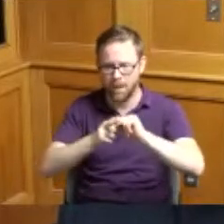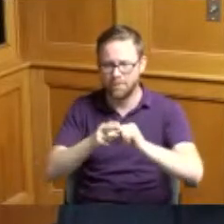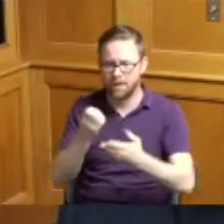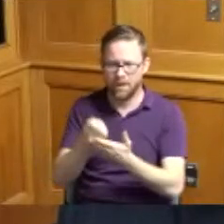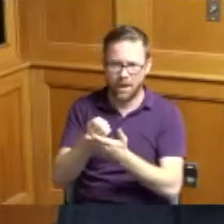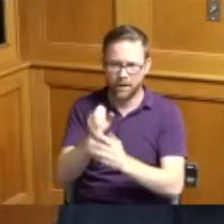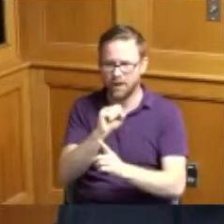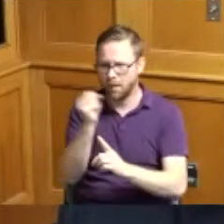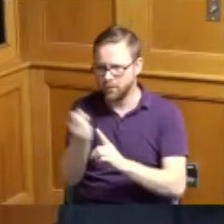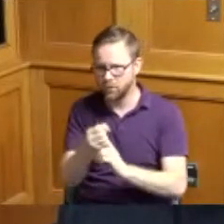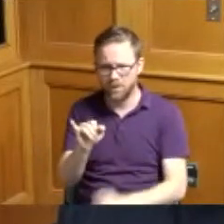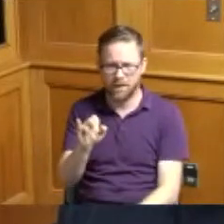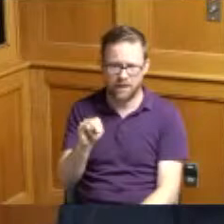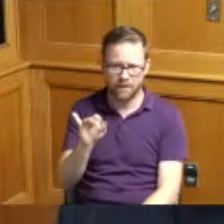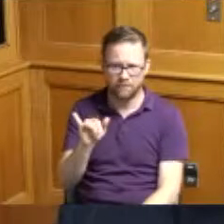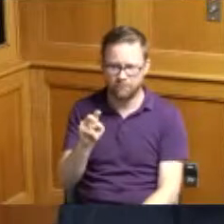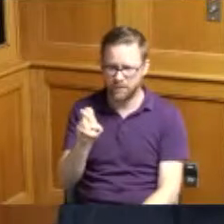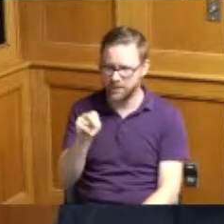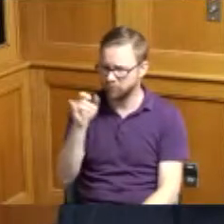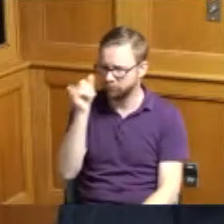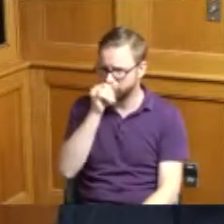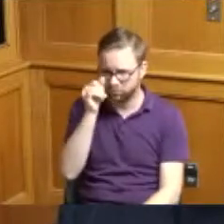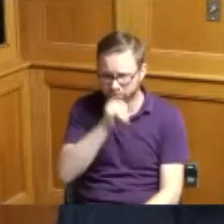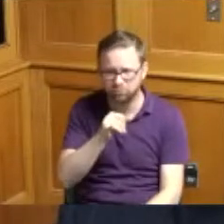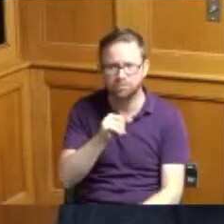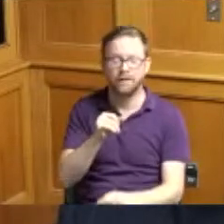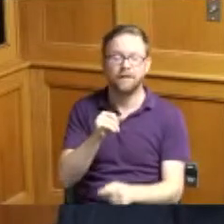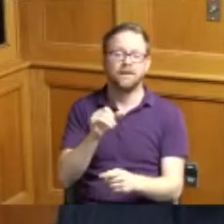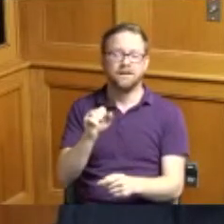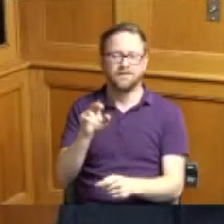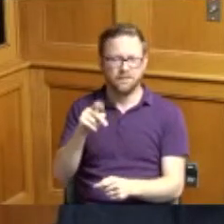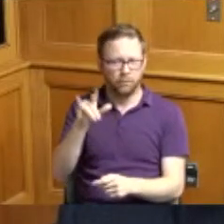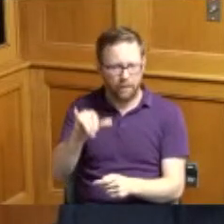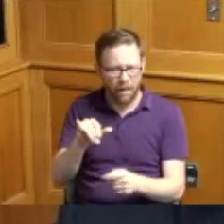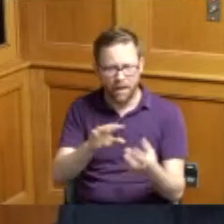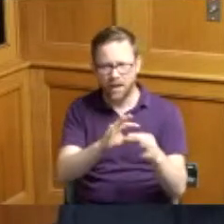in on pretty much everything Supply to some of that driven by supply chain we know that even on